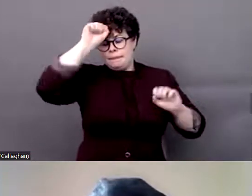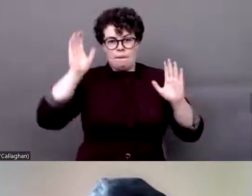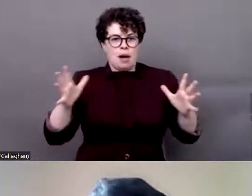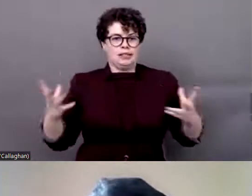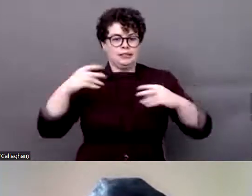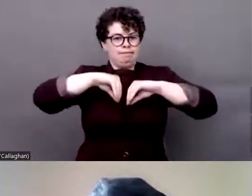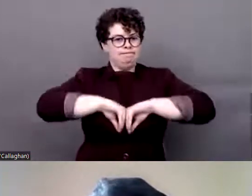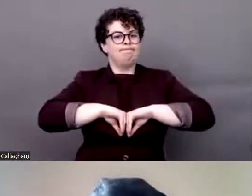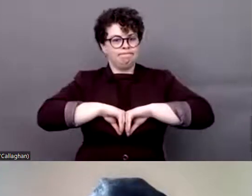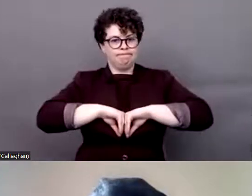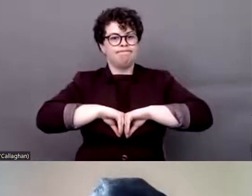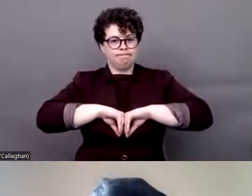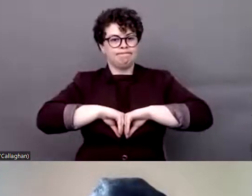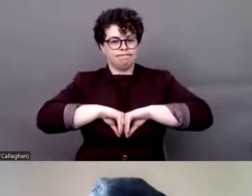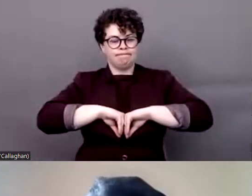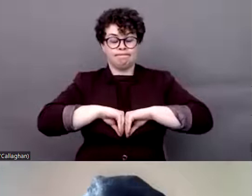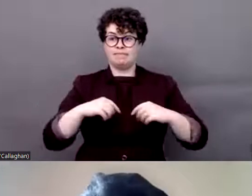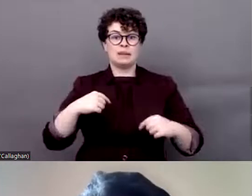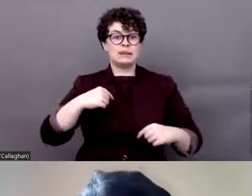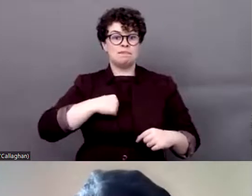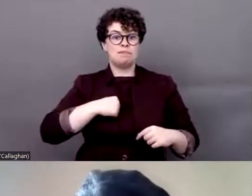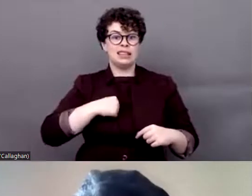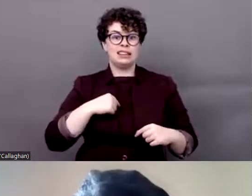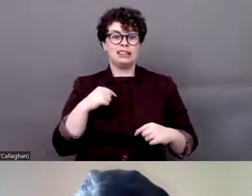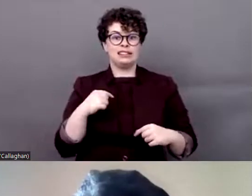a cochair, I will